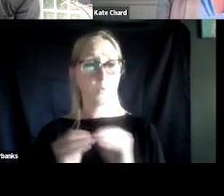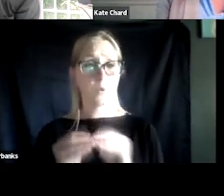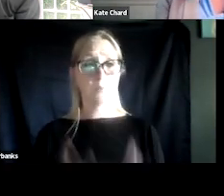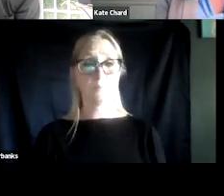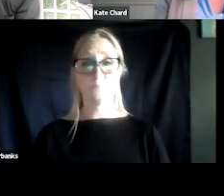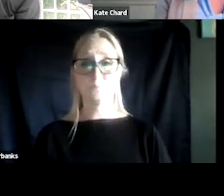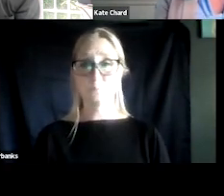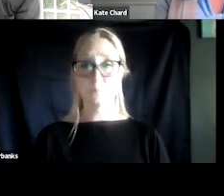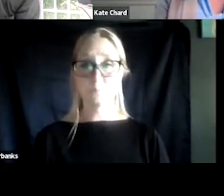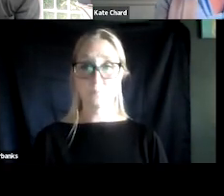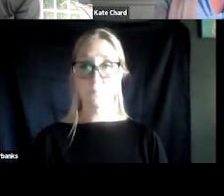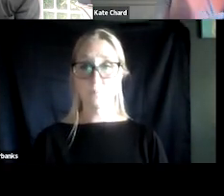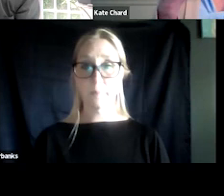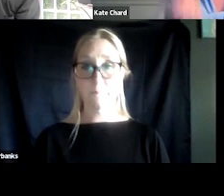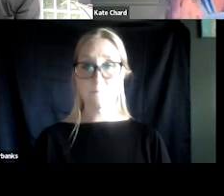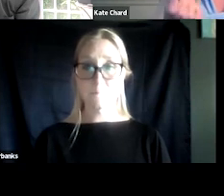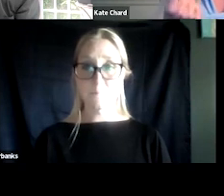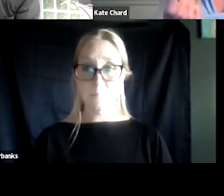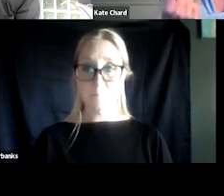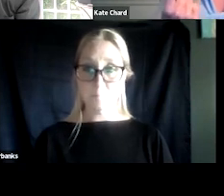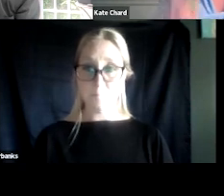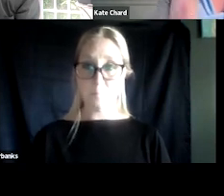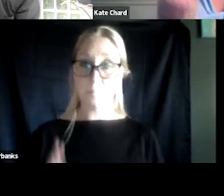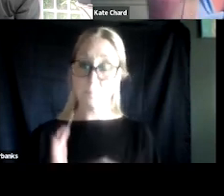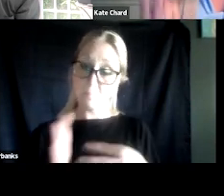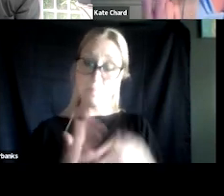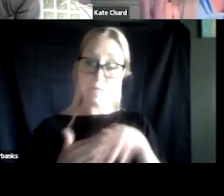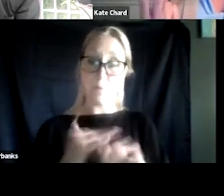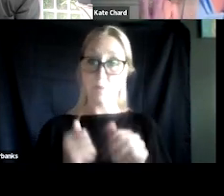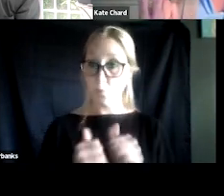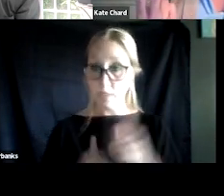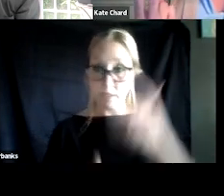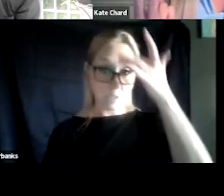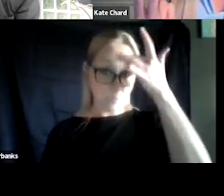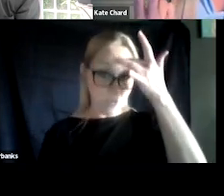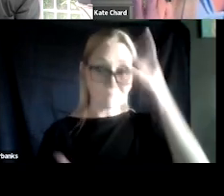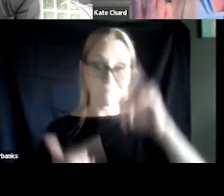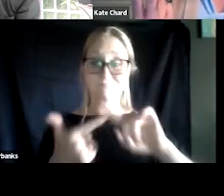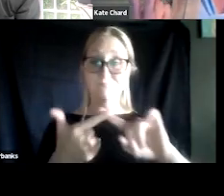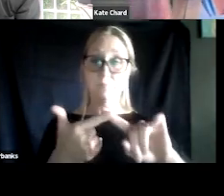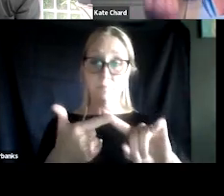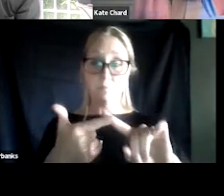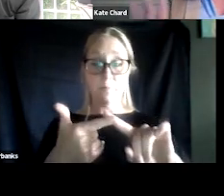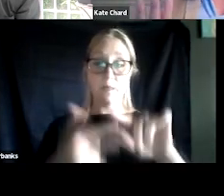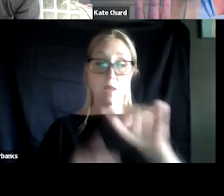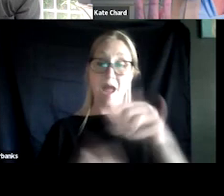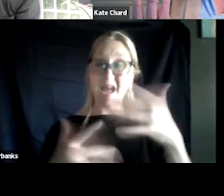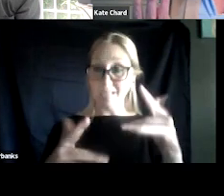That means we're seeing them coming in with depression, with anxiety, with some other type of mood disorder,